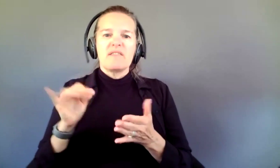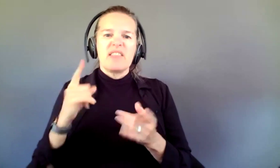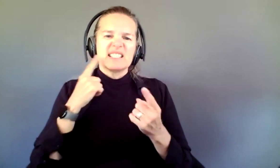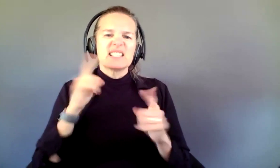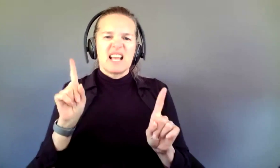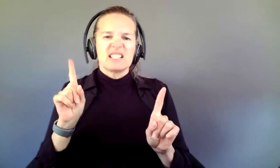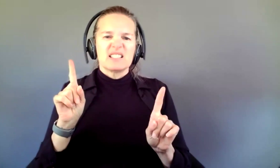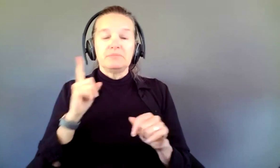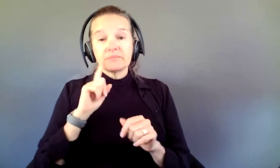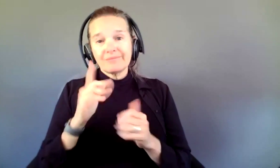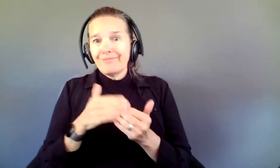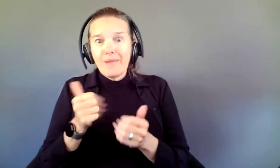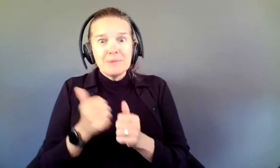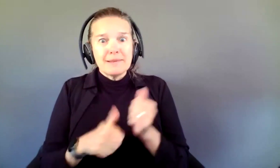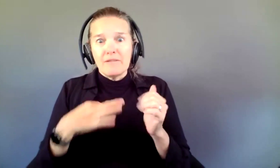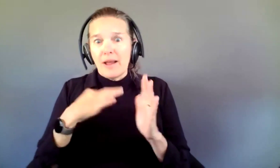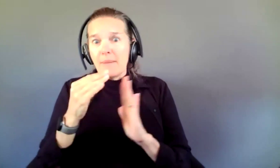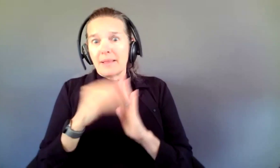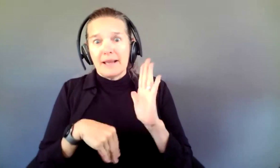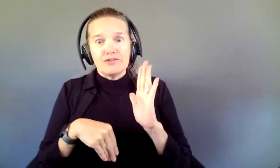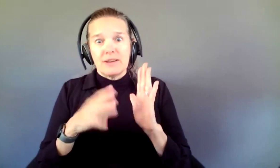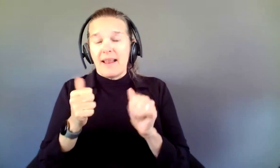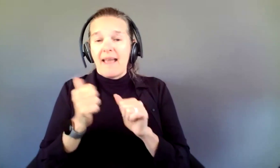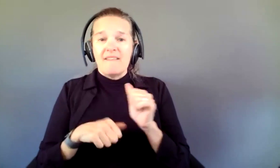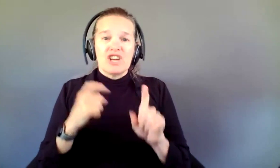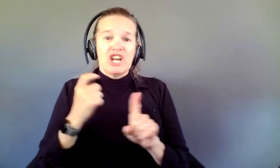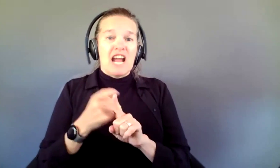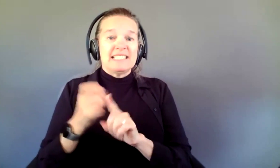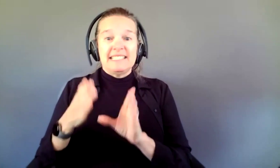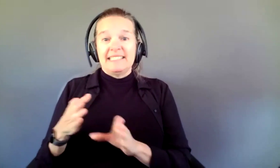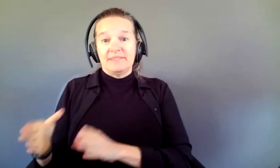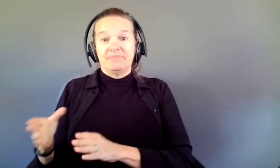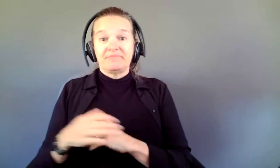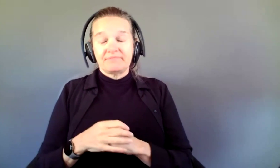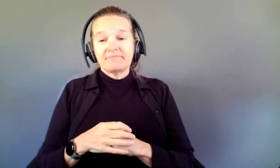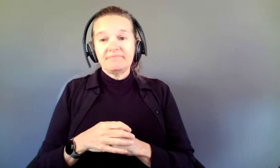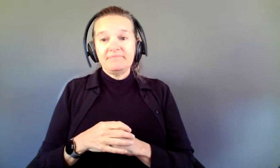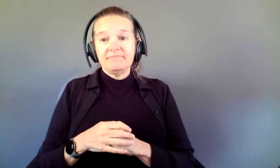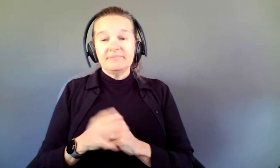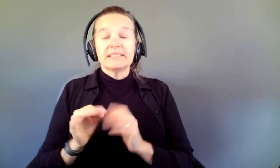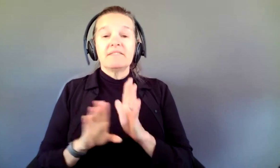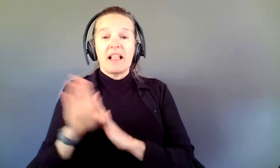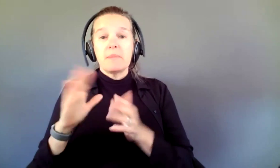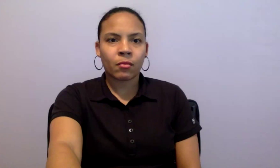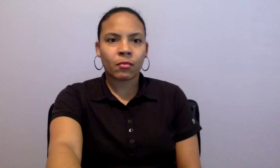much every application and every grantee. The development partner provides those resources